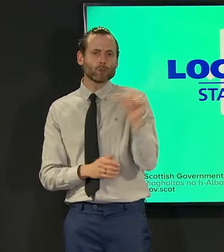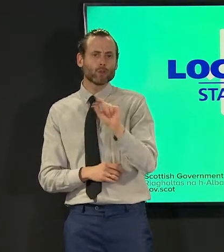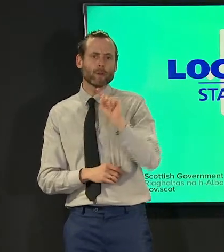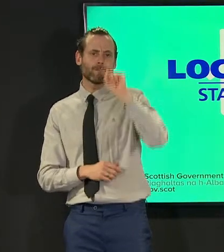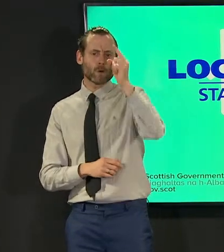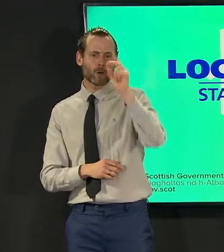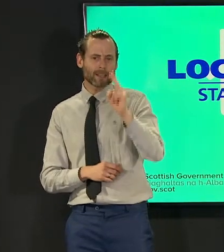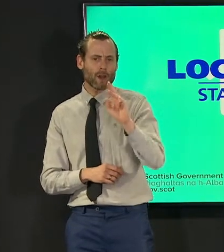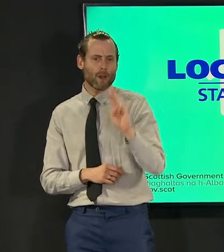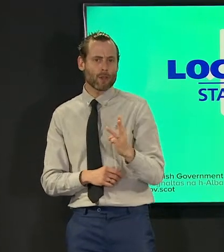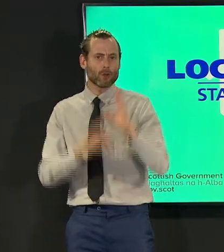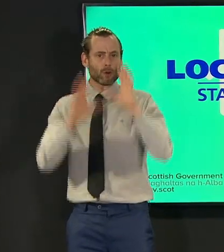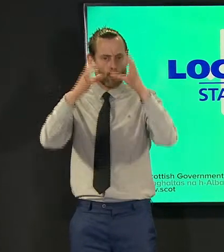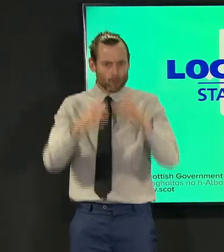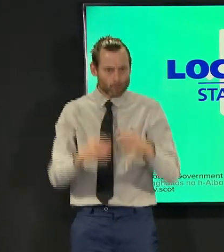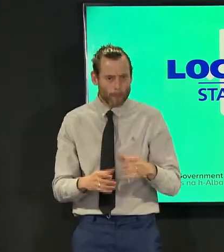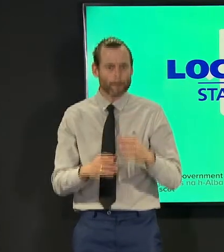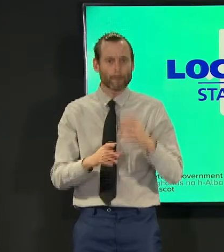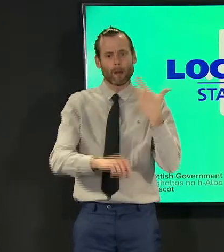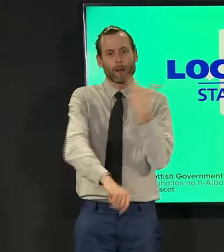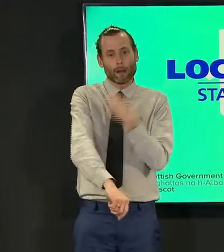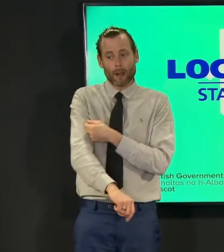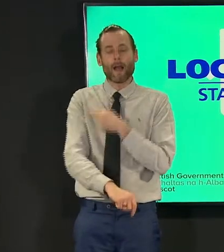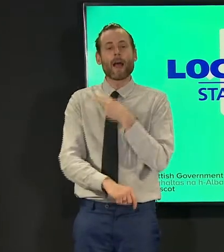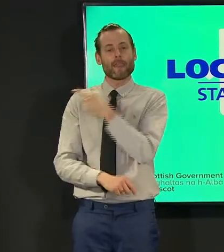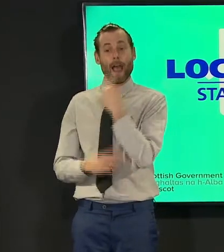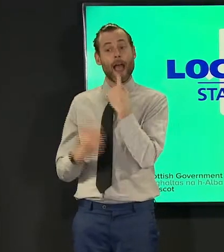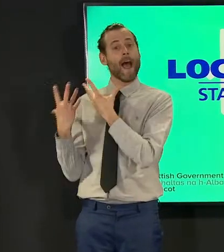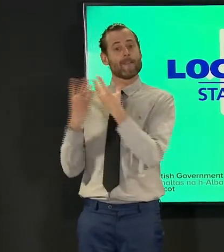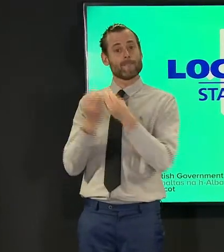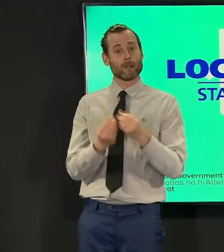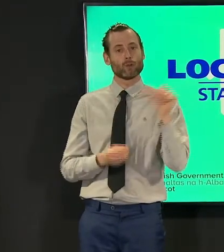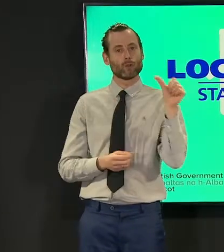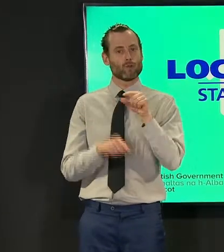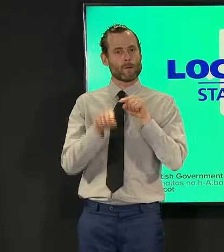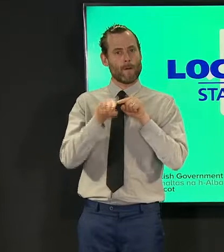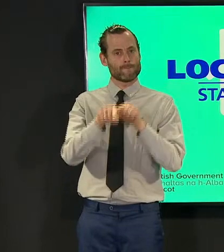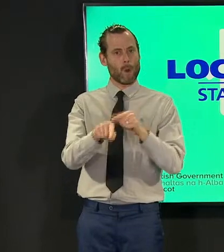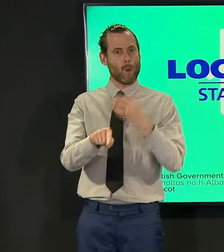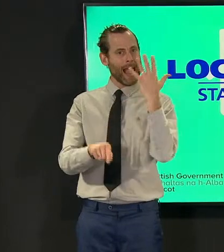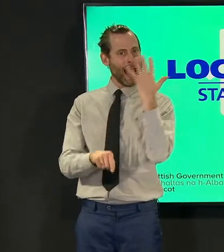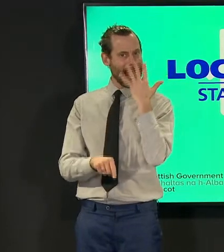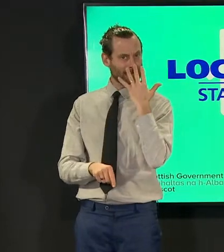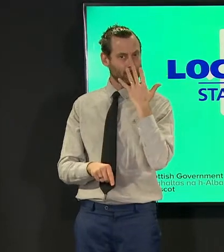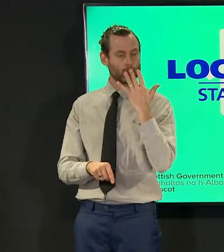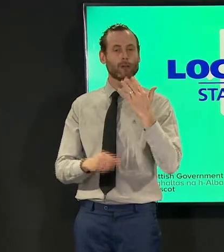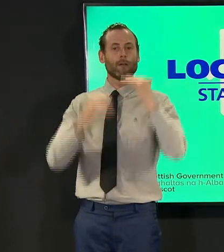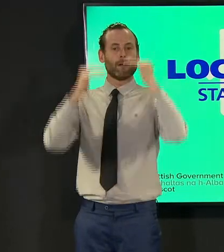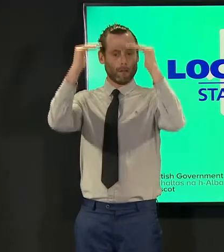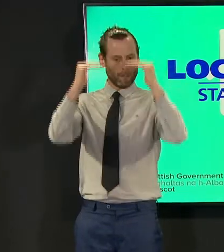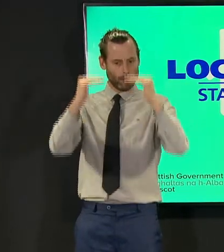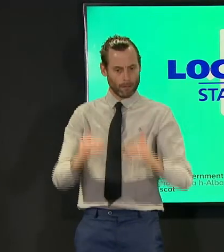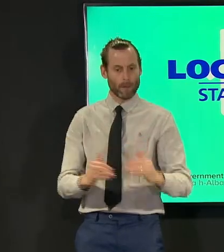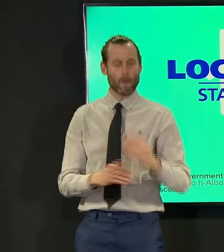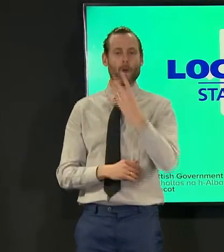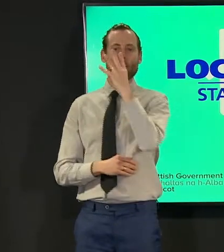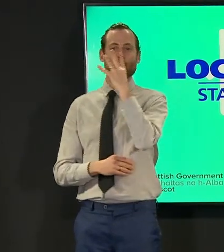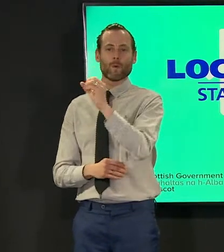the adult population on the basis of age with 40 to 49 year olds vaccinated first followed by 30 to